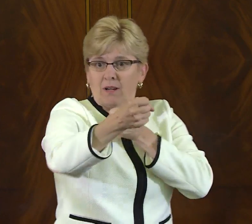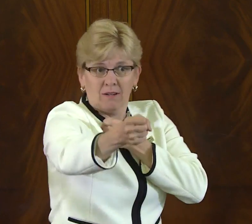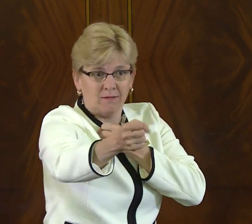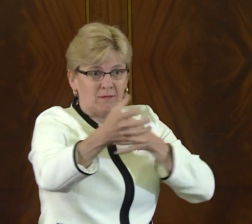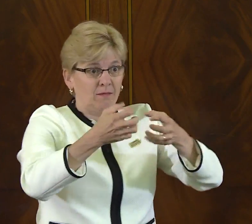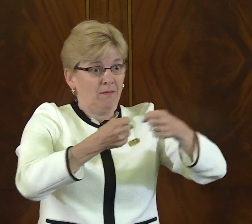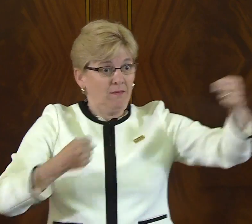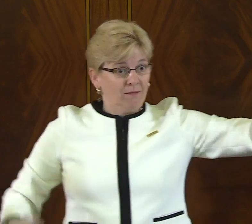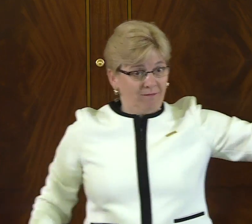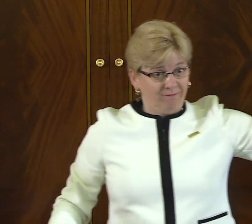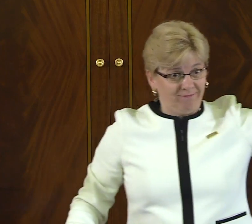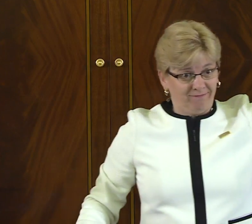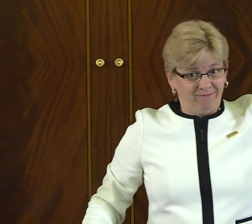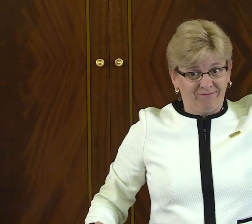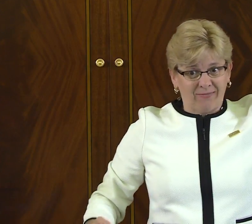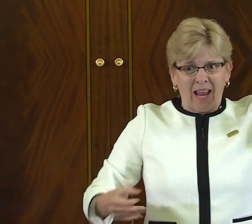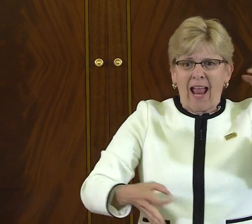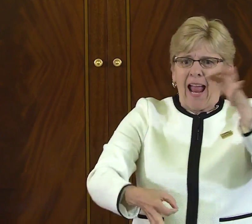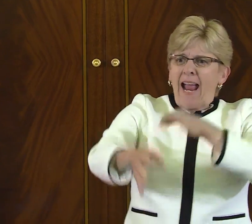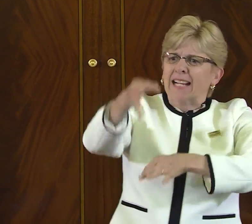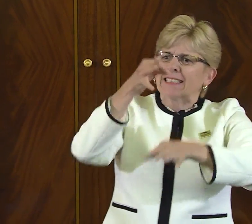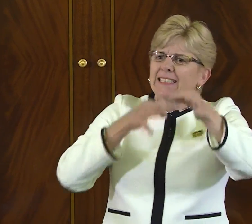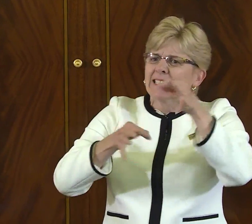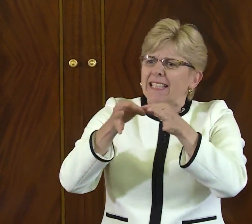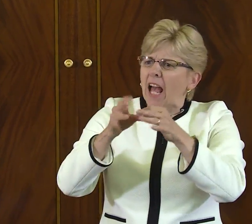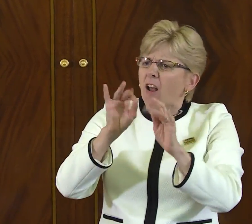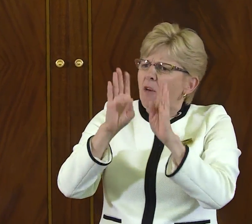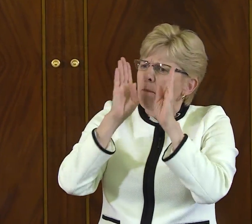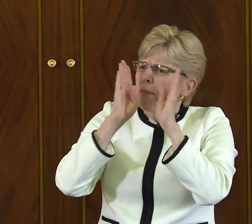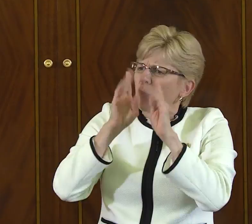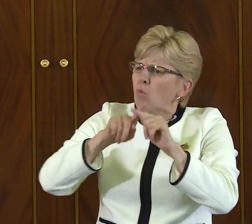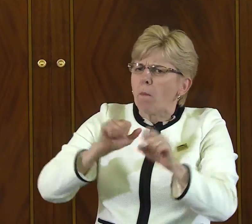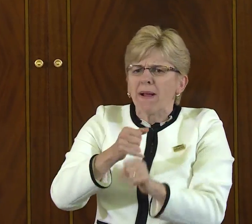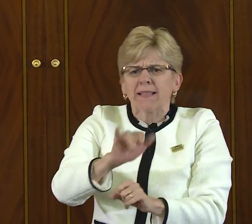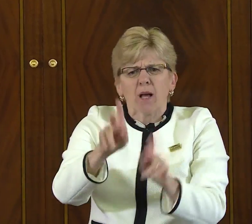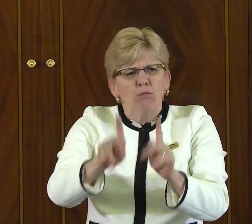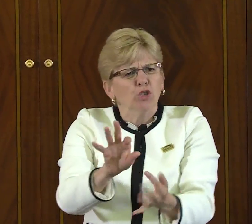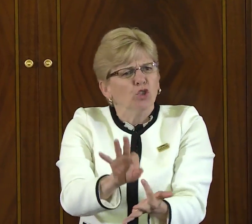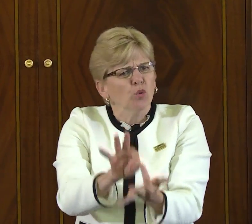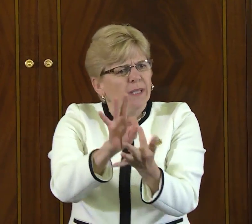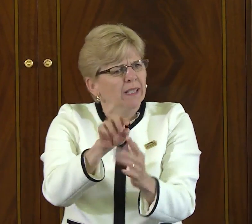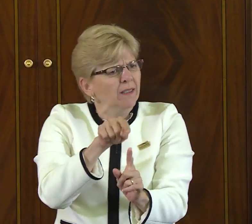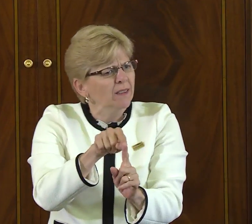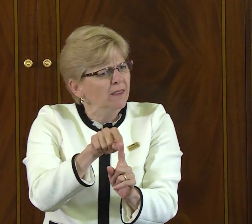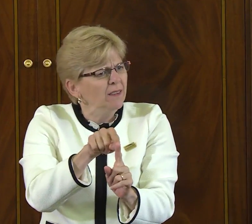to label, to separate, and take people from coming together united,